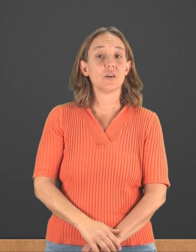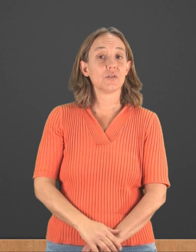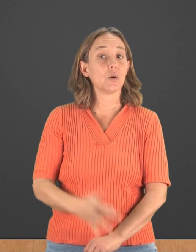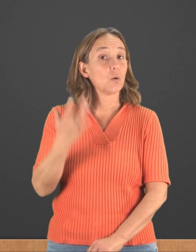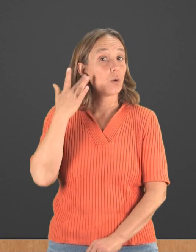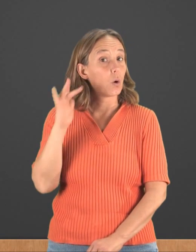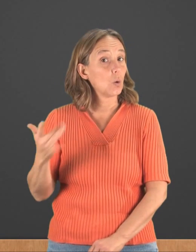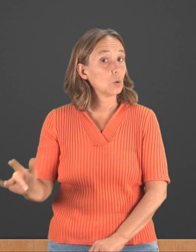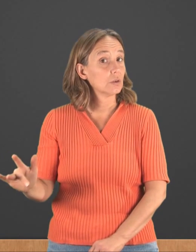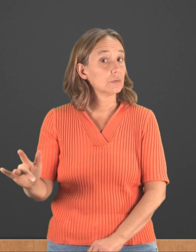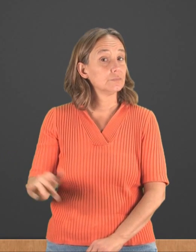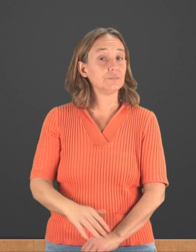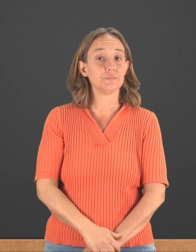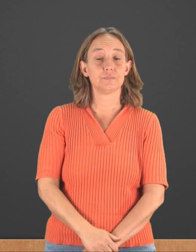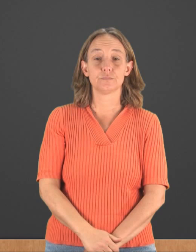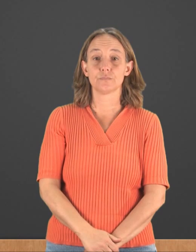It's also gold.